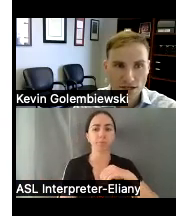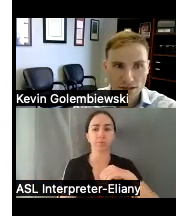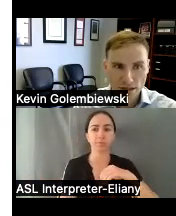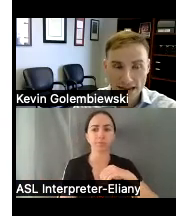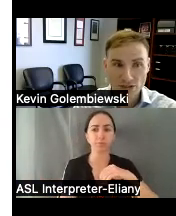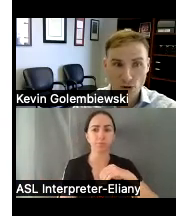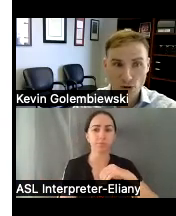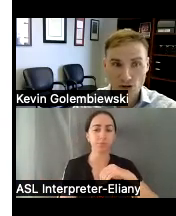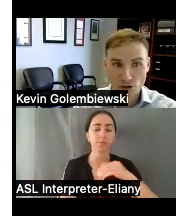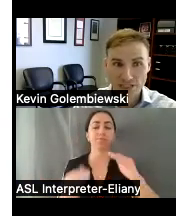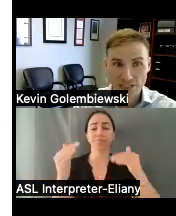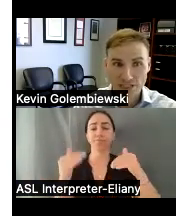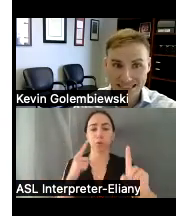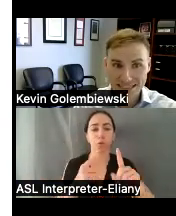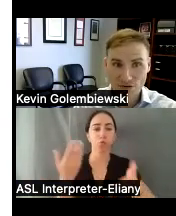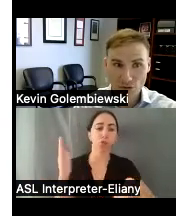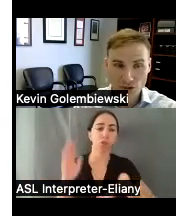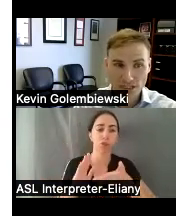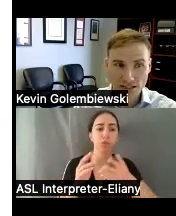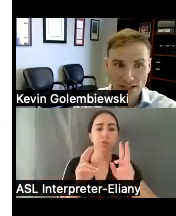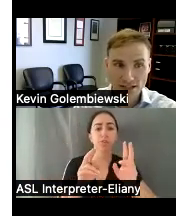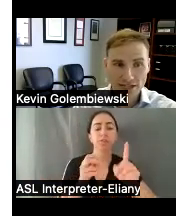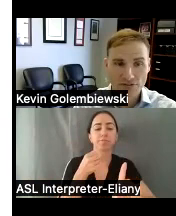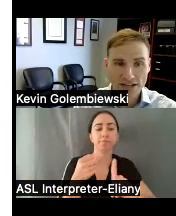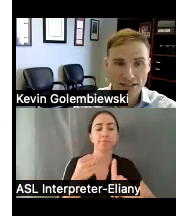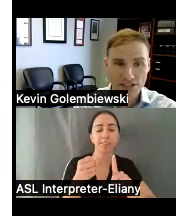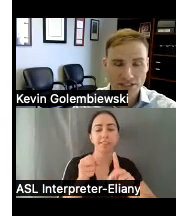the next goal reduce the incidence of abuse neglect and rights violations